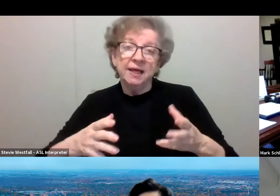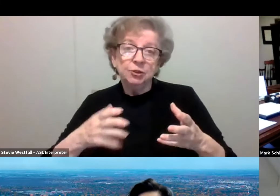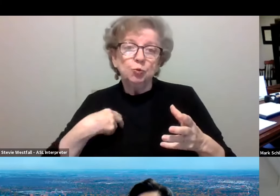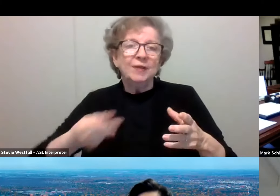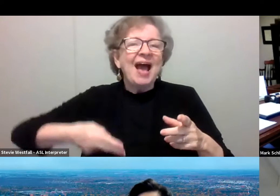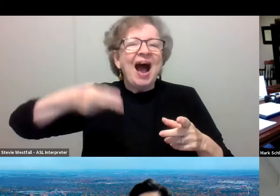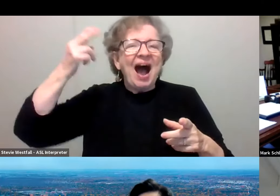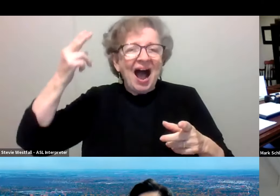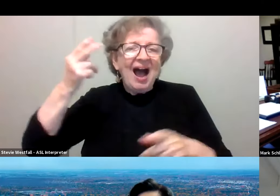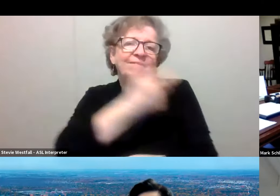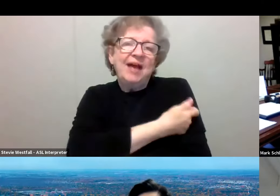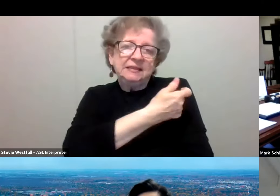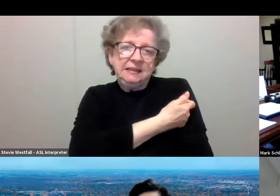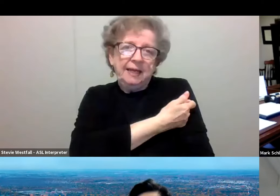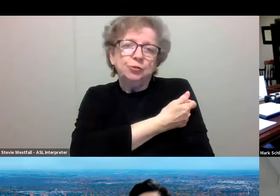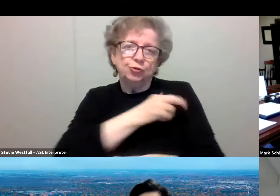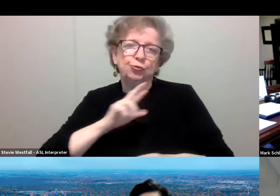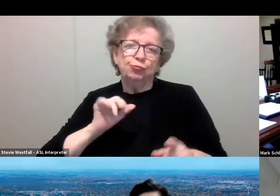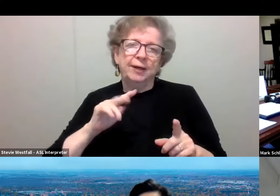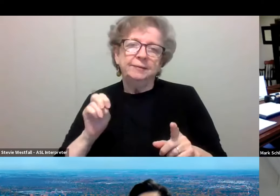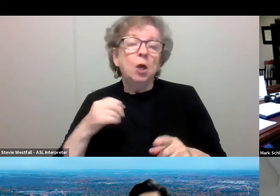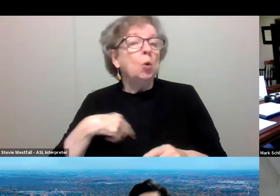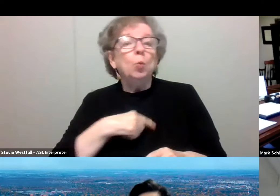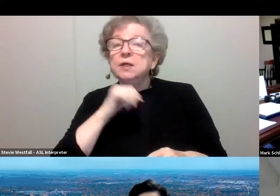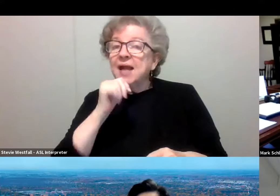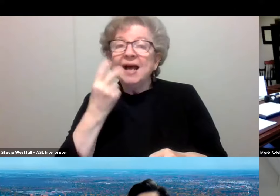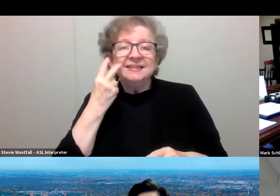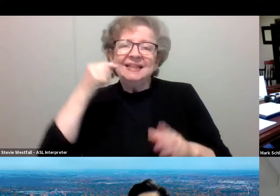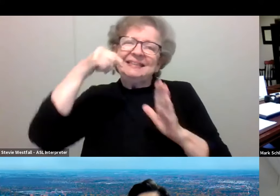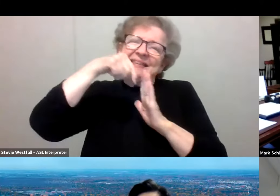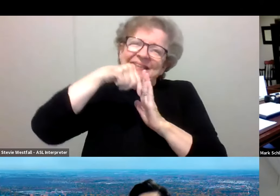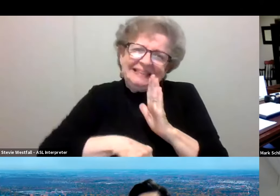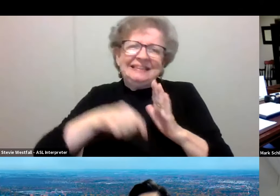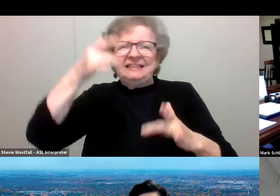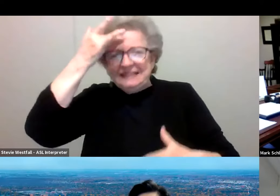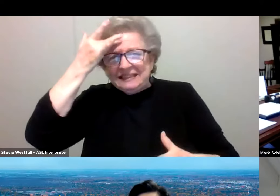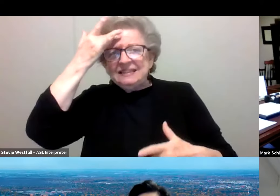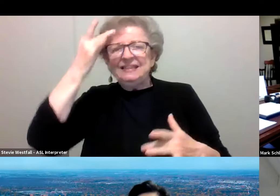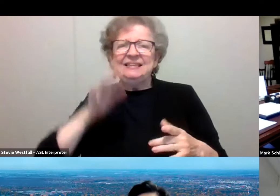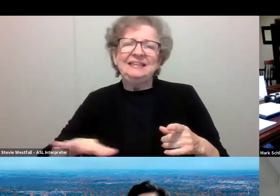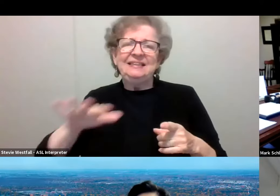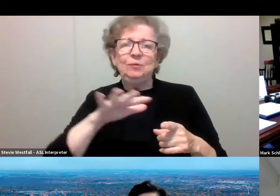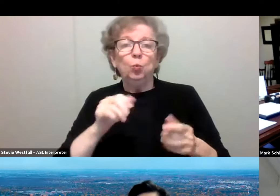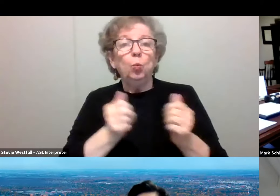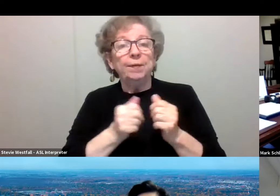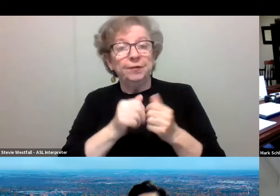and I think that's important, and we're not seeing severe illness in the students that were received